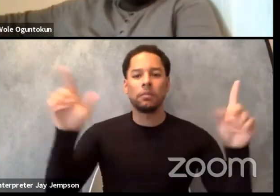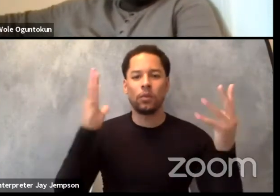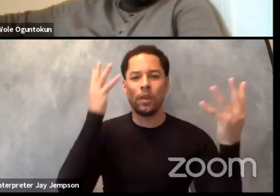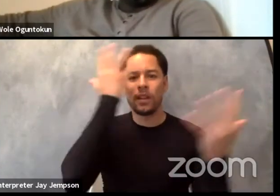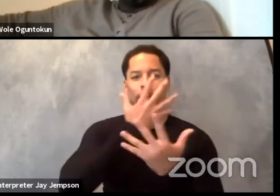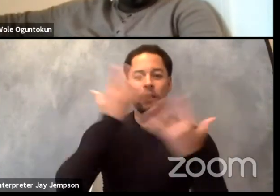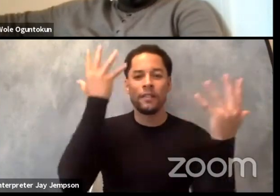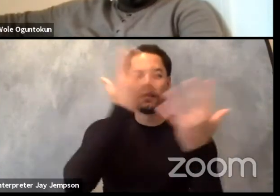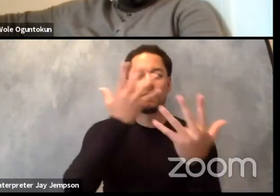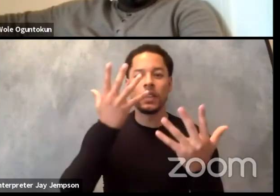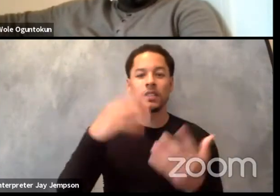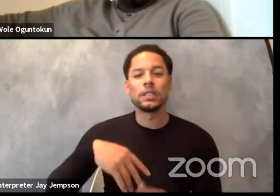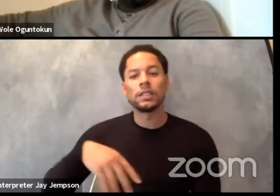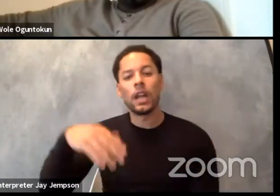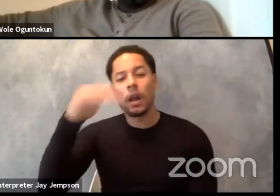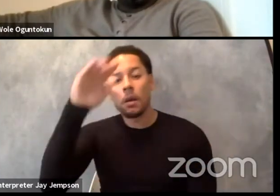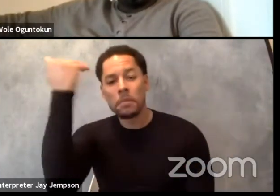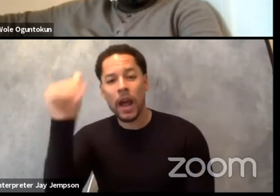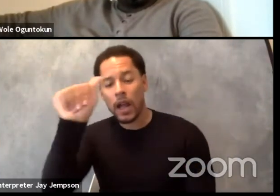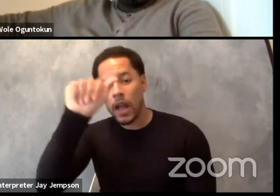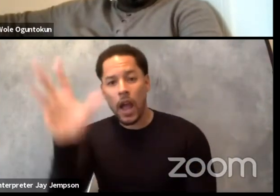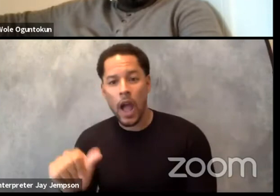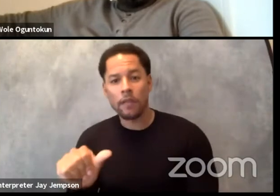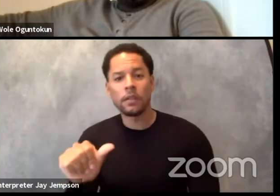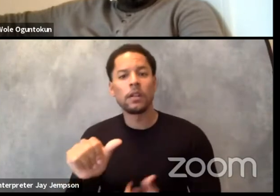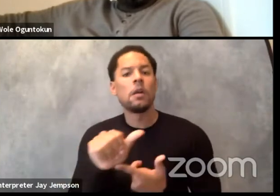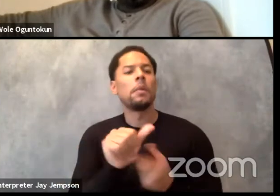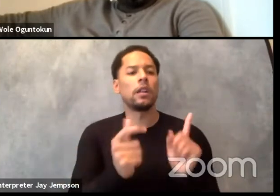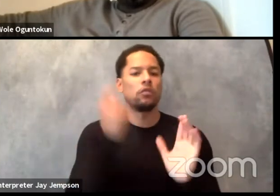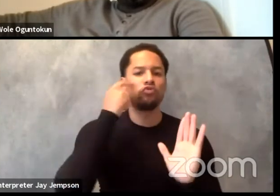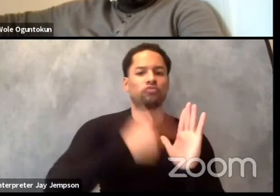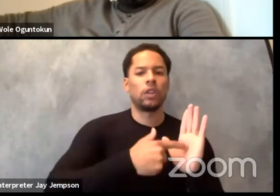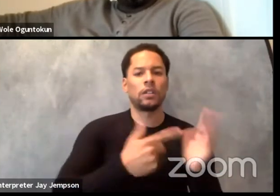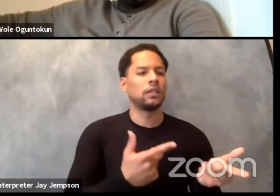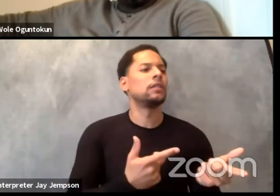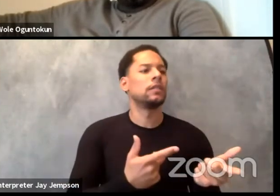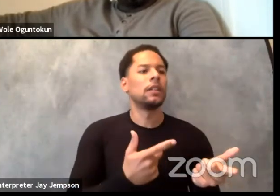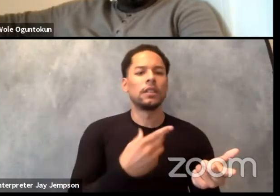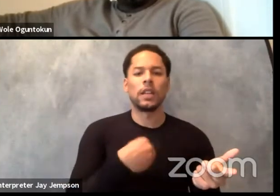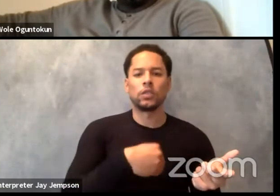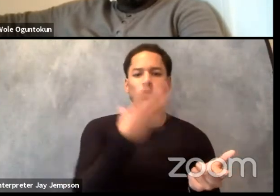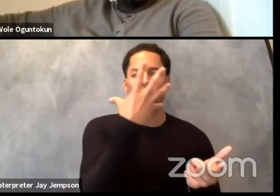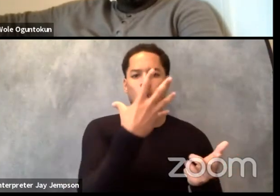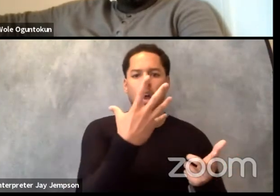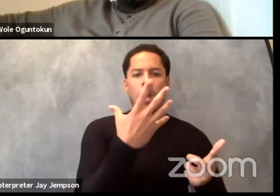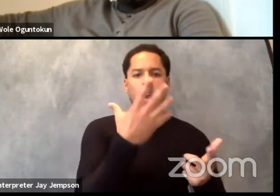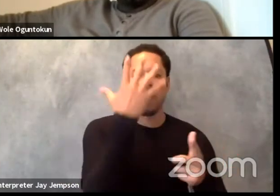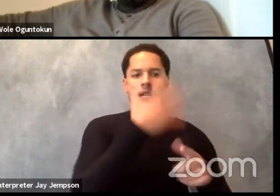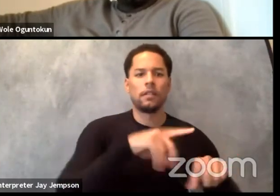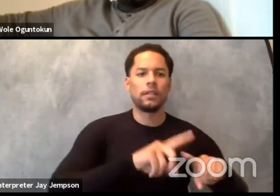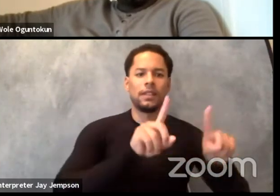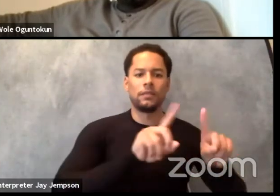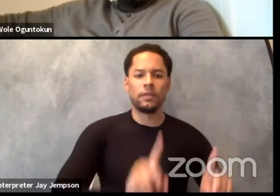when you talk about face recognition and so on. And in some way I'm like, I'm happy face recognition does not think about people like us